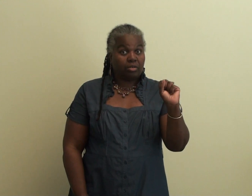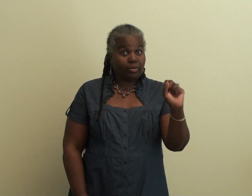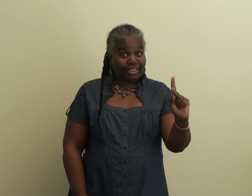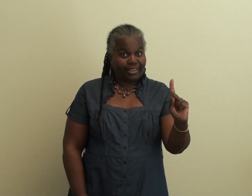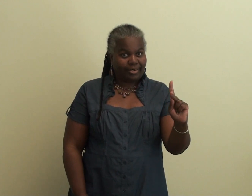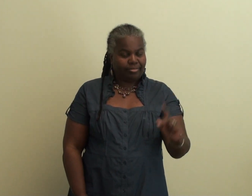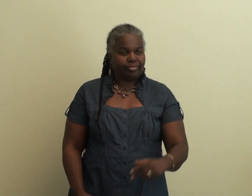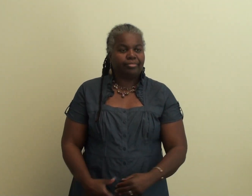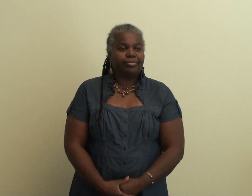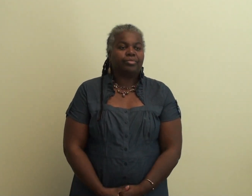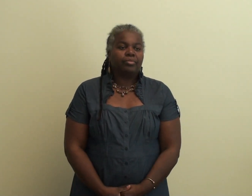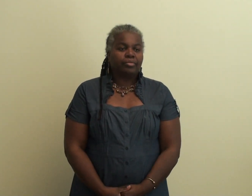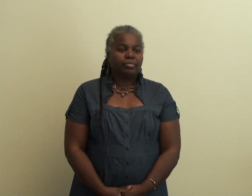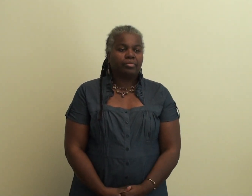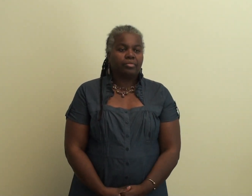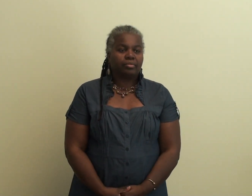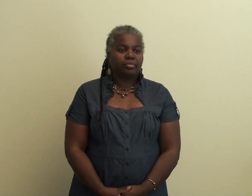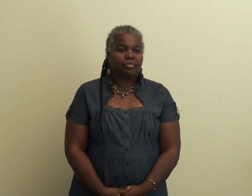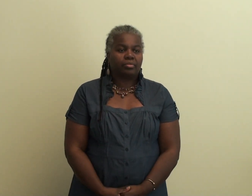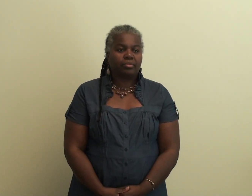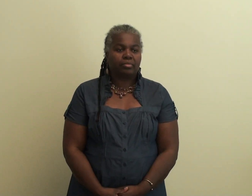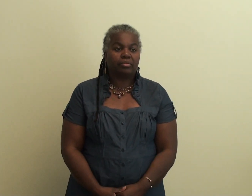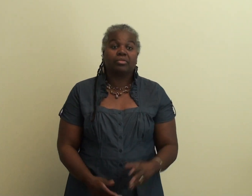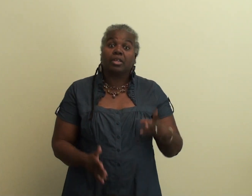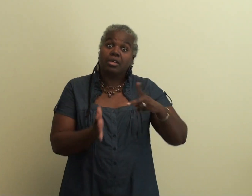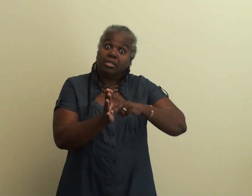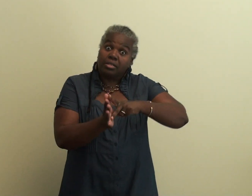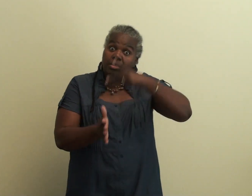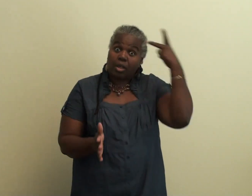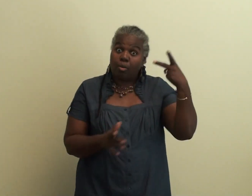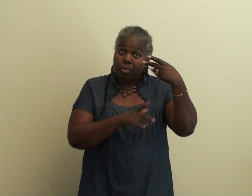own risk.